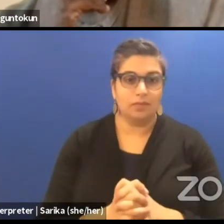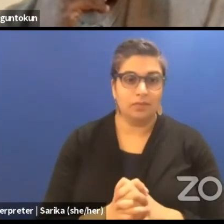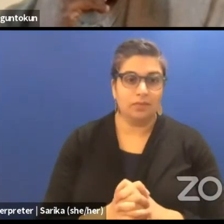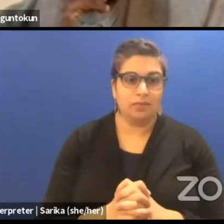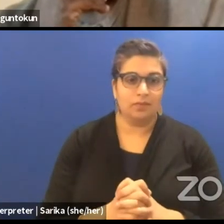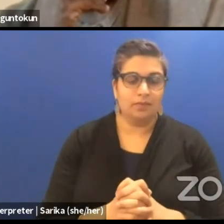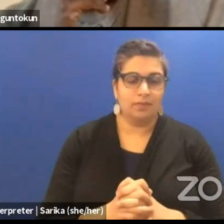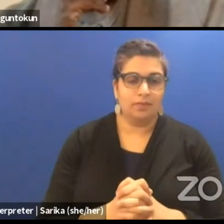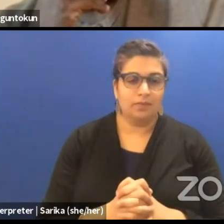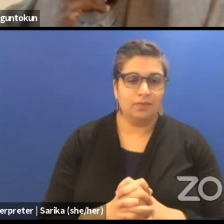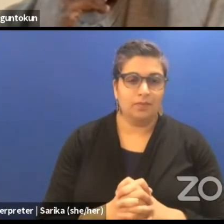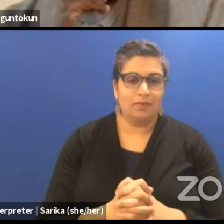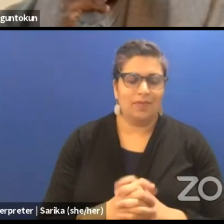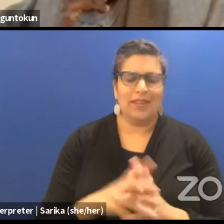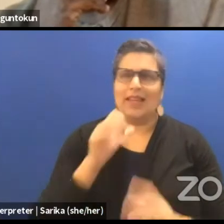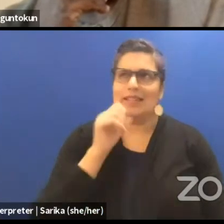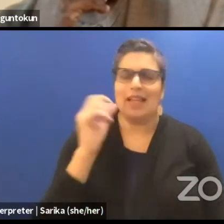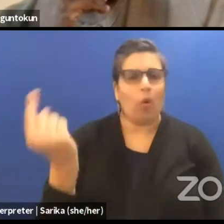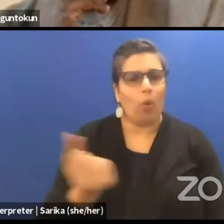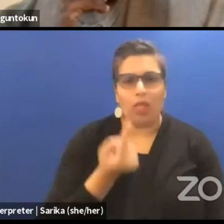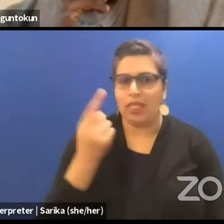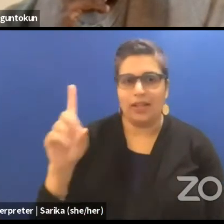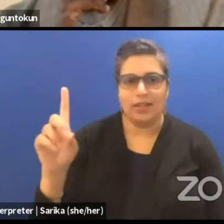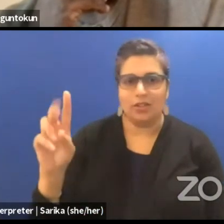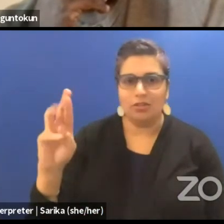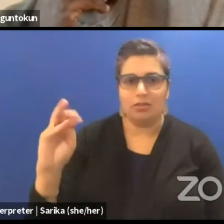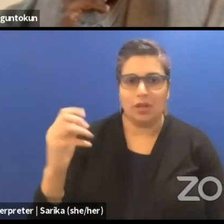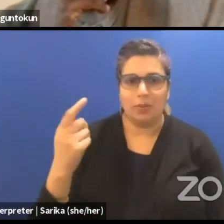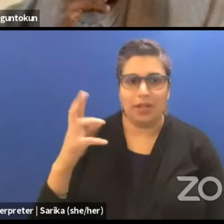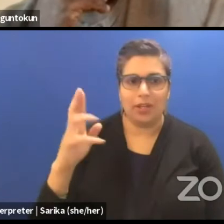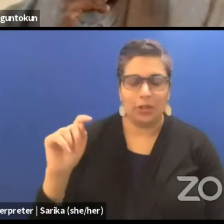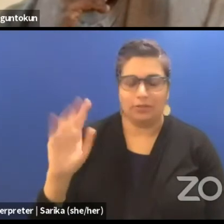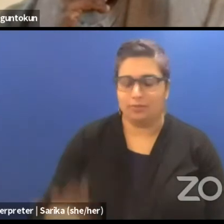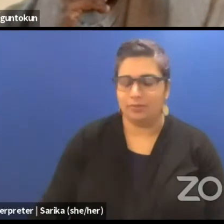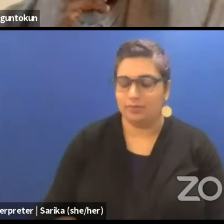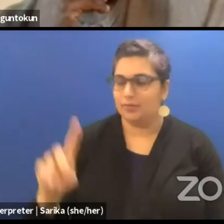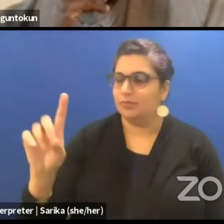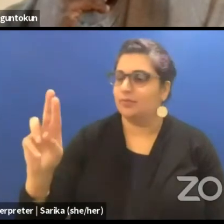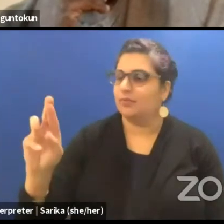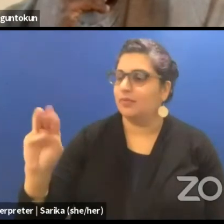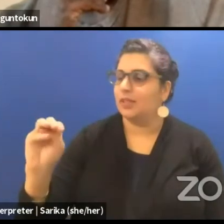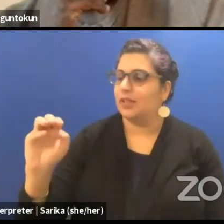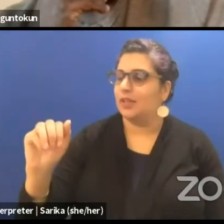It's not just dramaturgy. I'll tell you another funny story, funny and sad story.